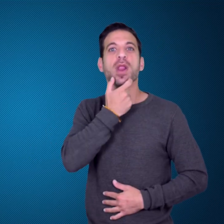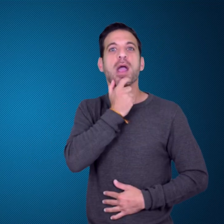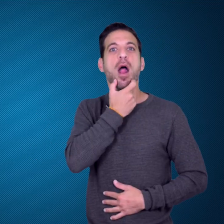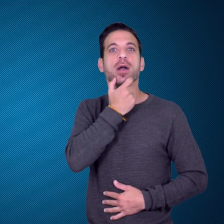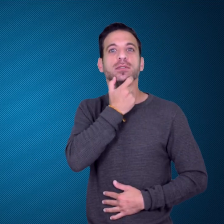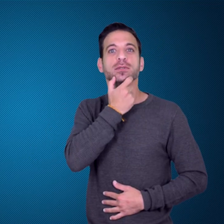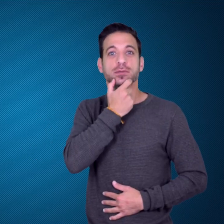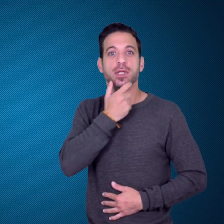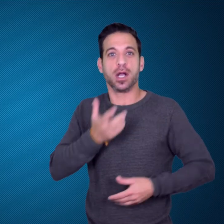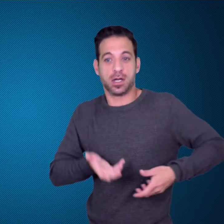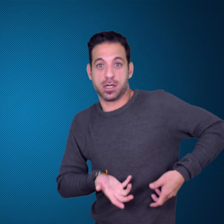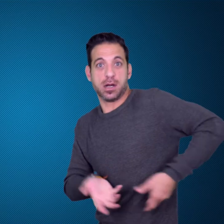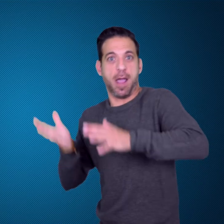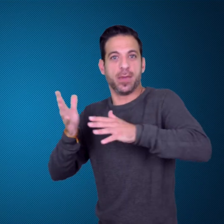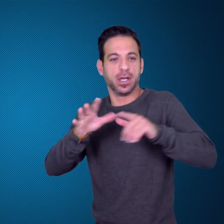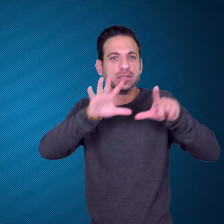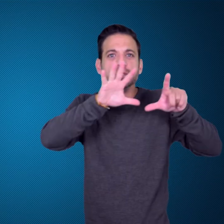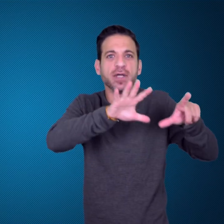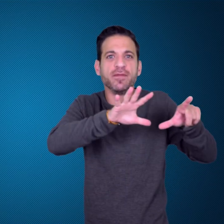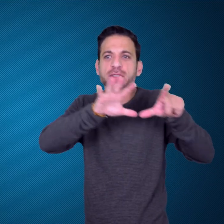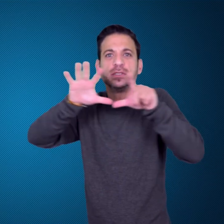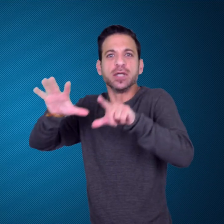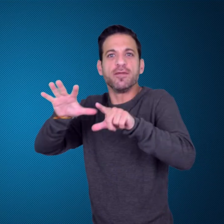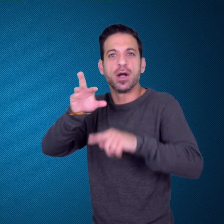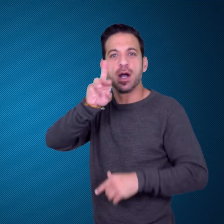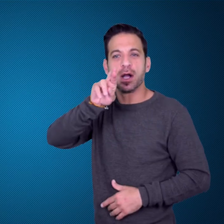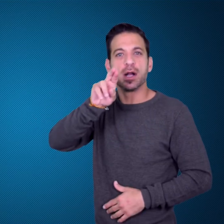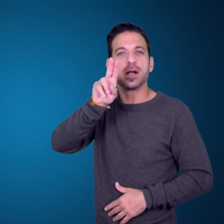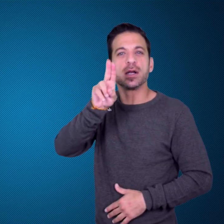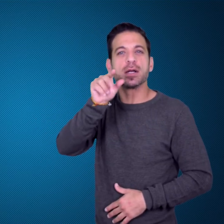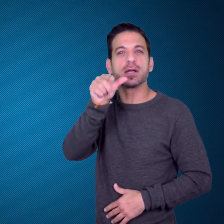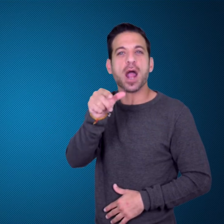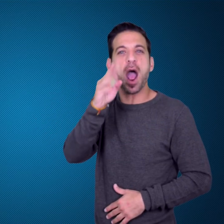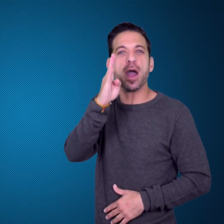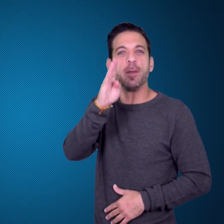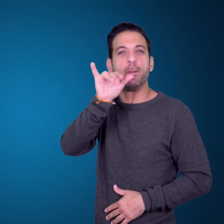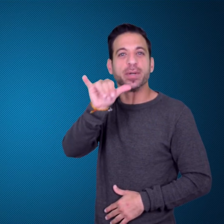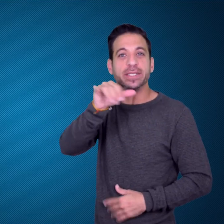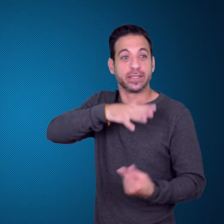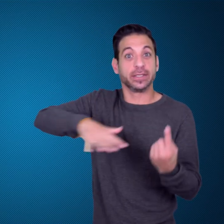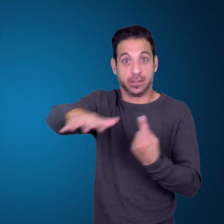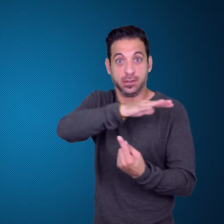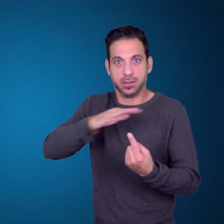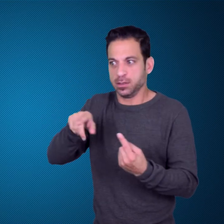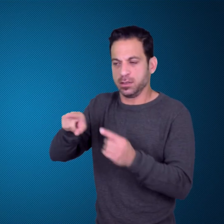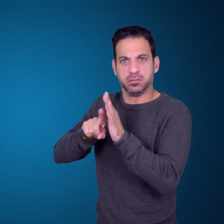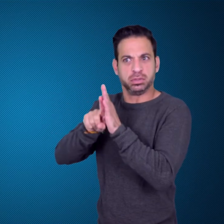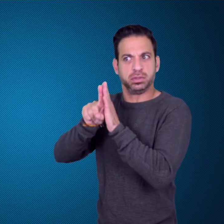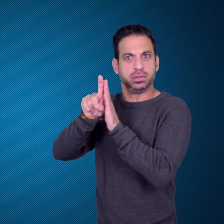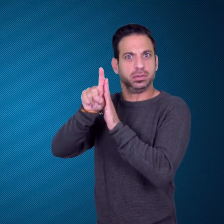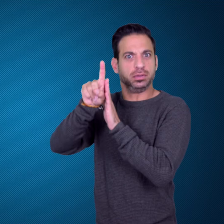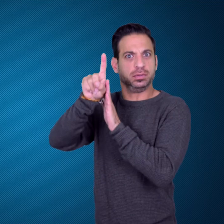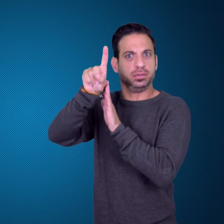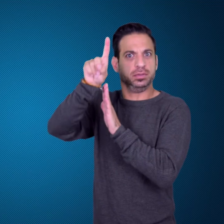of England Rugby sevens brightest rising stars.